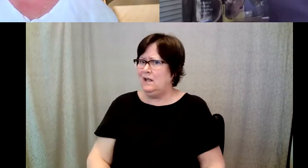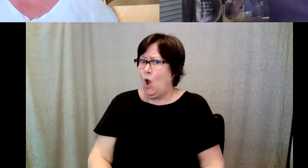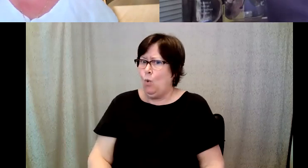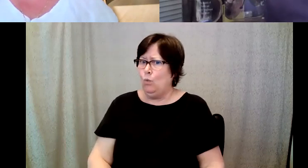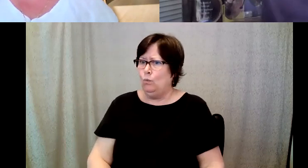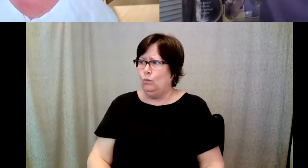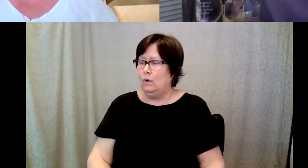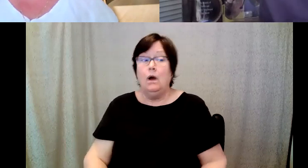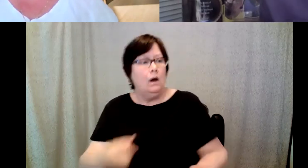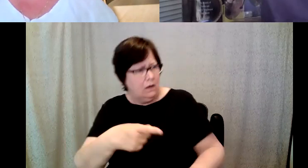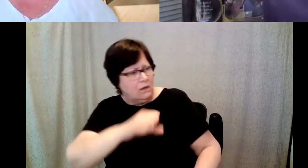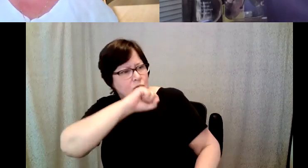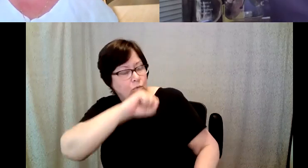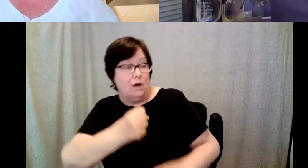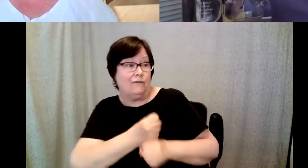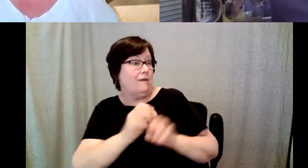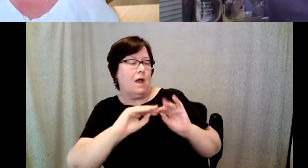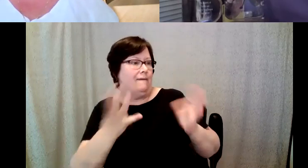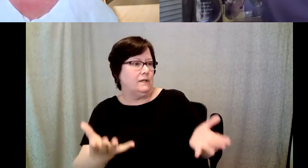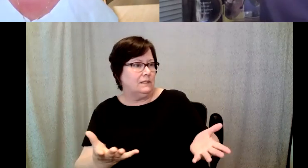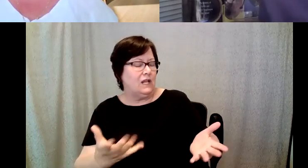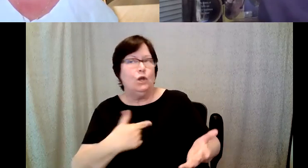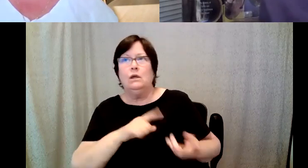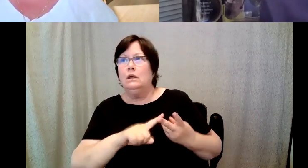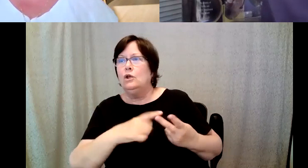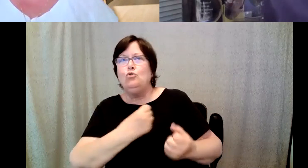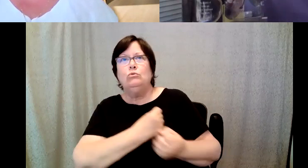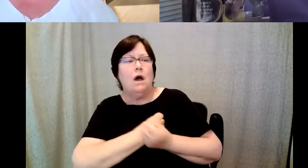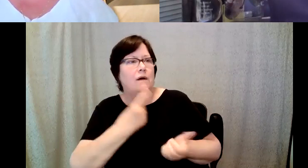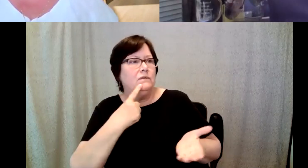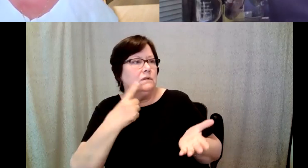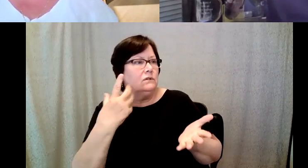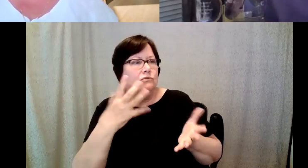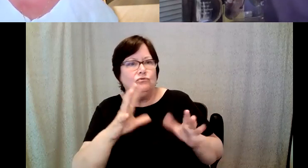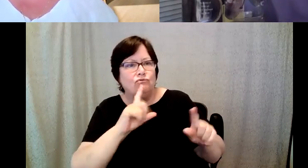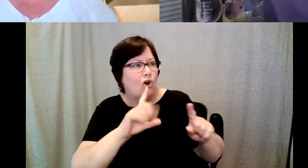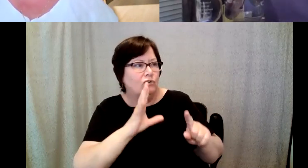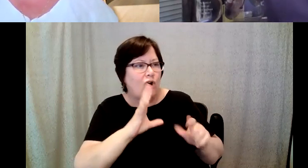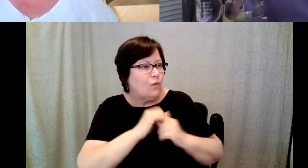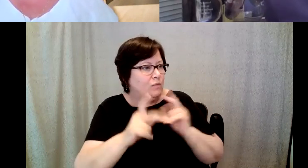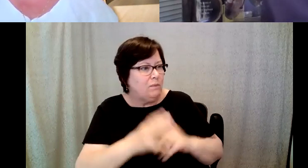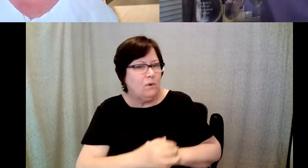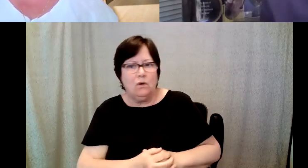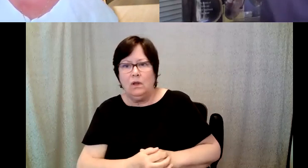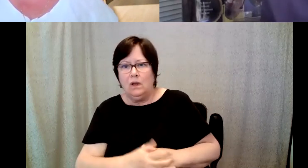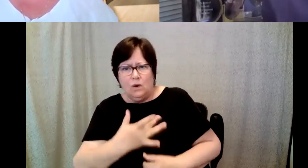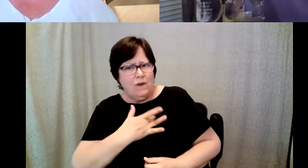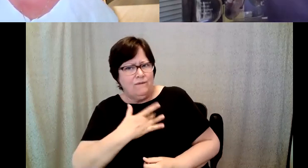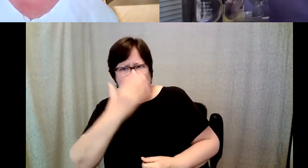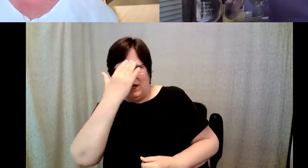you love coffee clearly you love to talk to people you love to talk to us, we feel like we know you and that we really don't know you but.